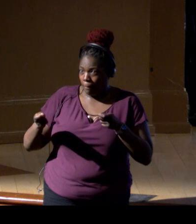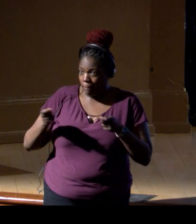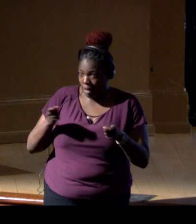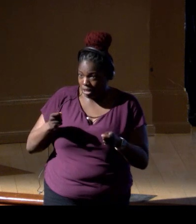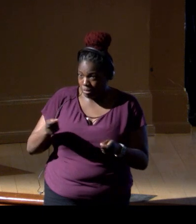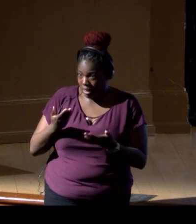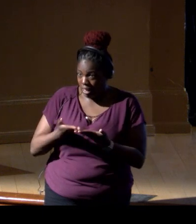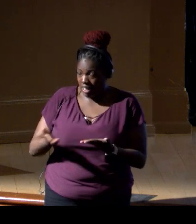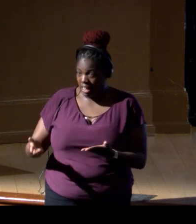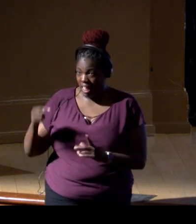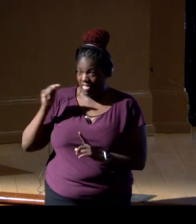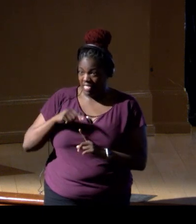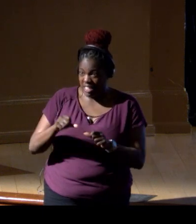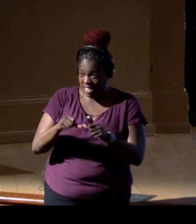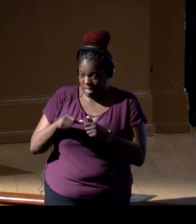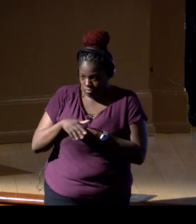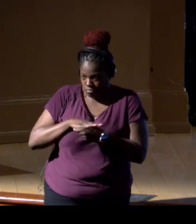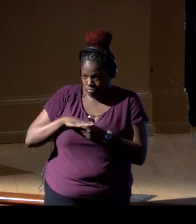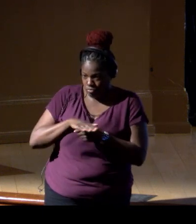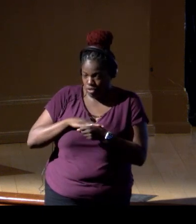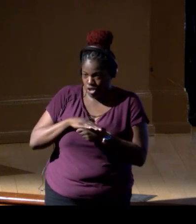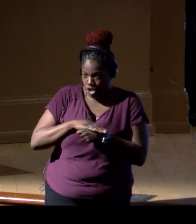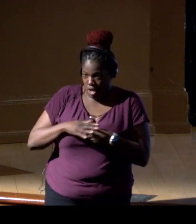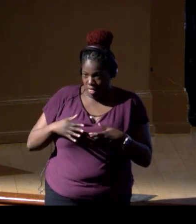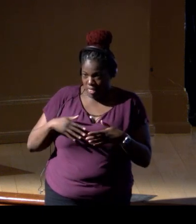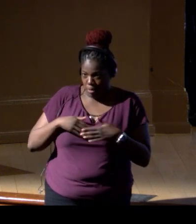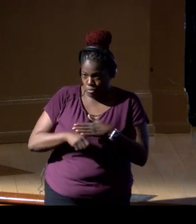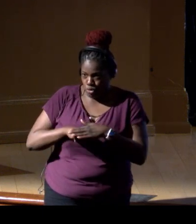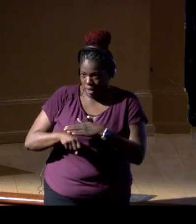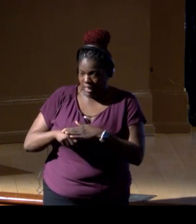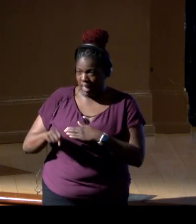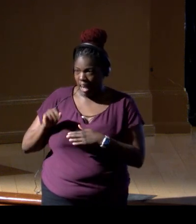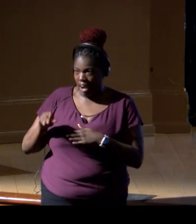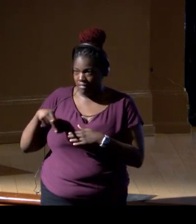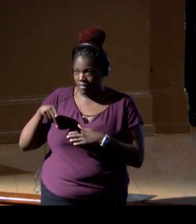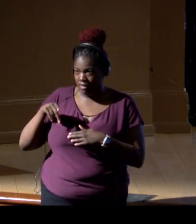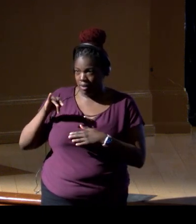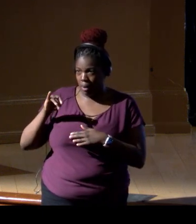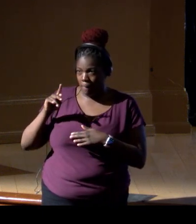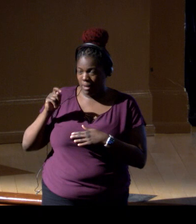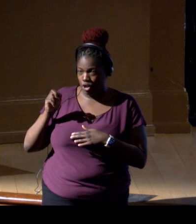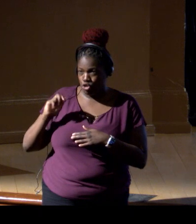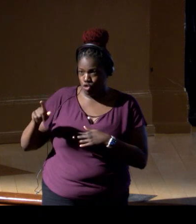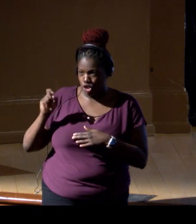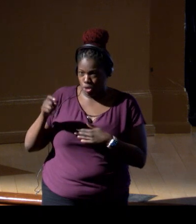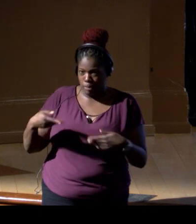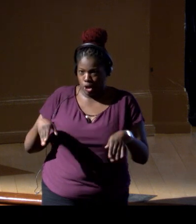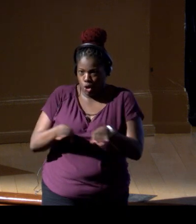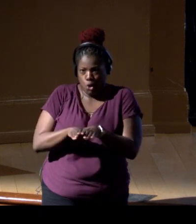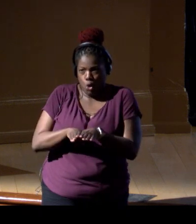"right, these areas, the breeding aggregation "of the picarel, these should be closed areas to fishing.